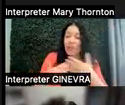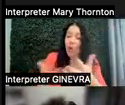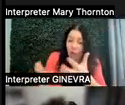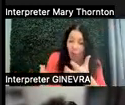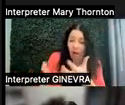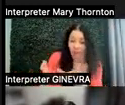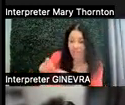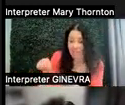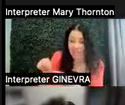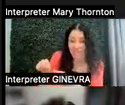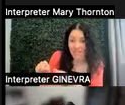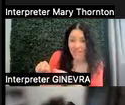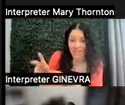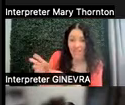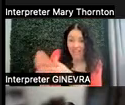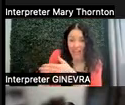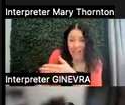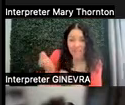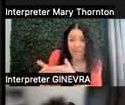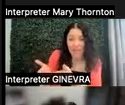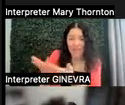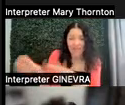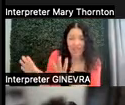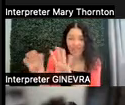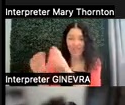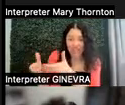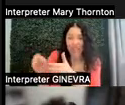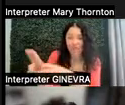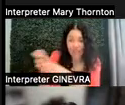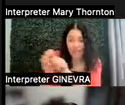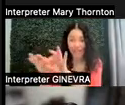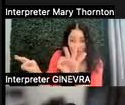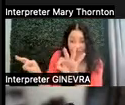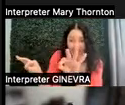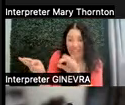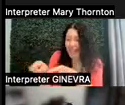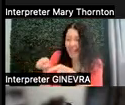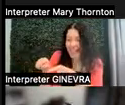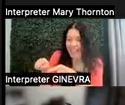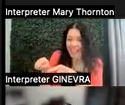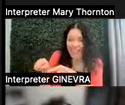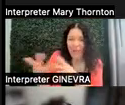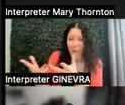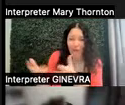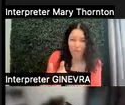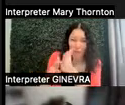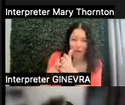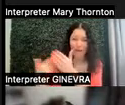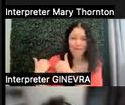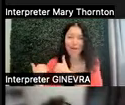at the end, which is maybe to complete the class or to get the degree, the cost of this activity or this thing